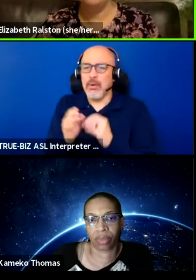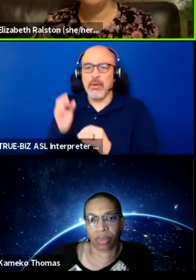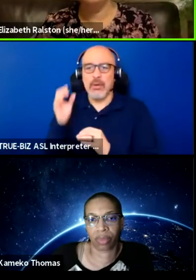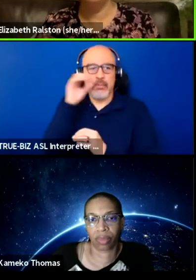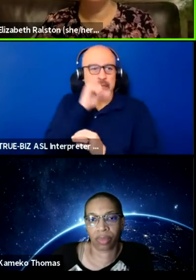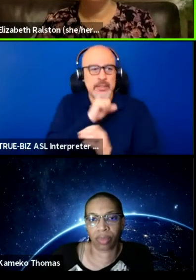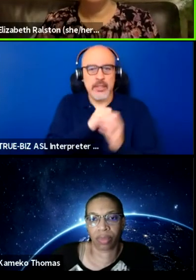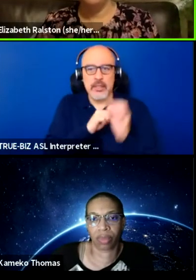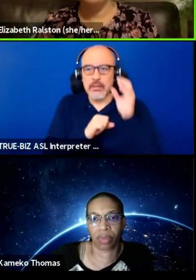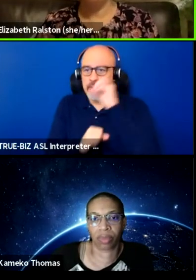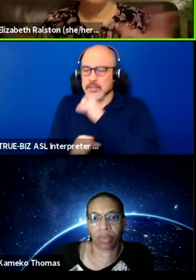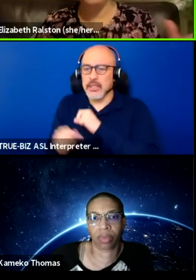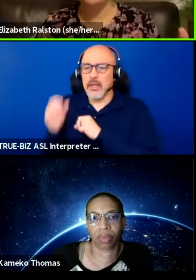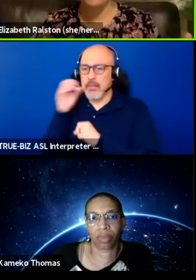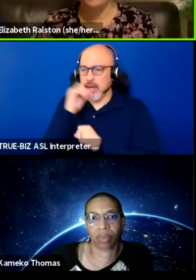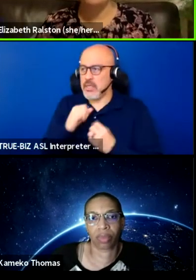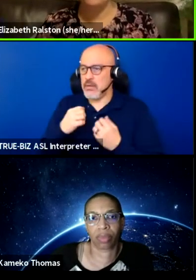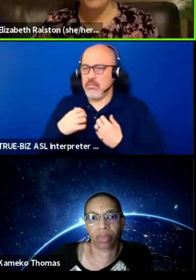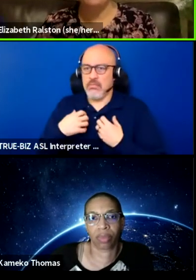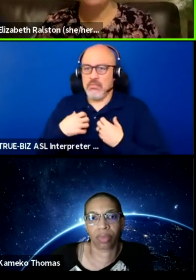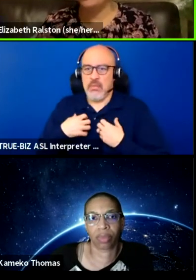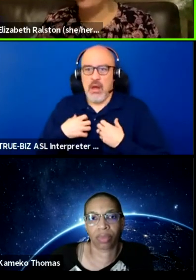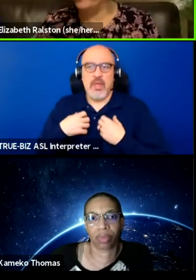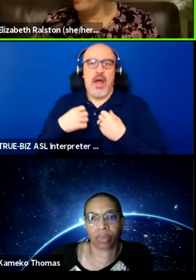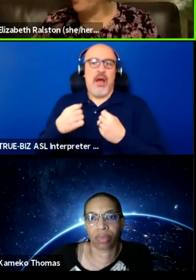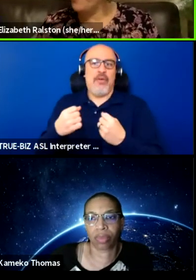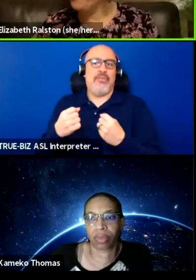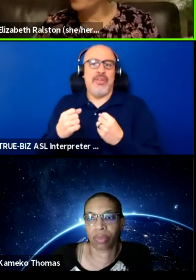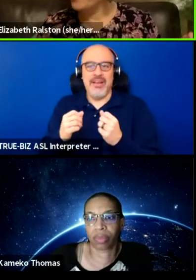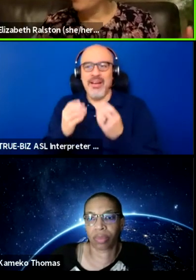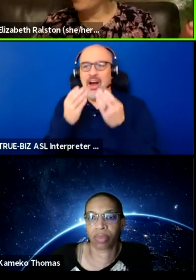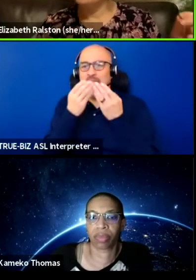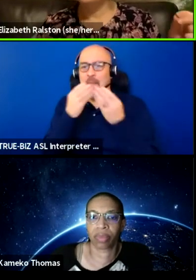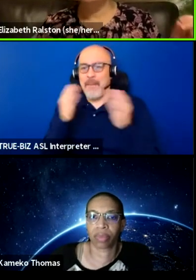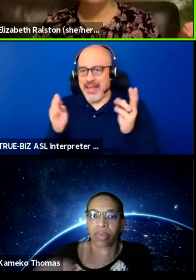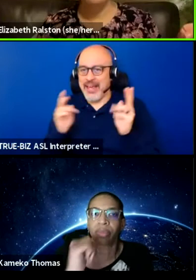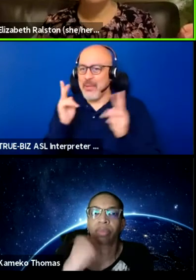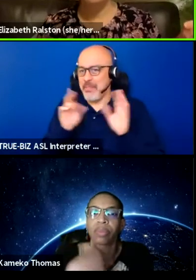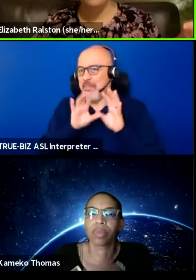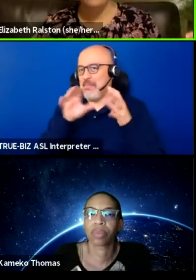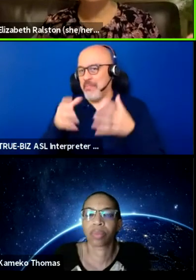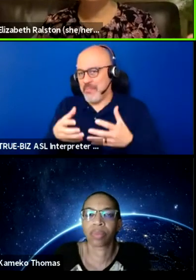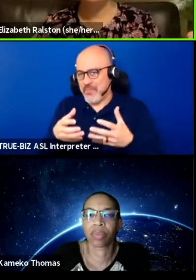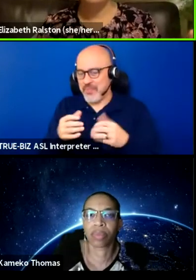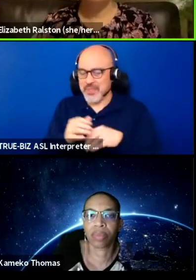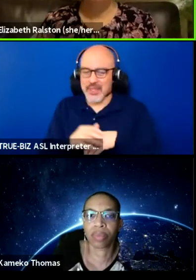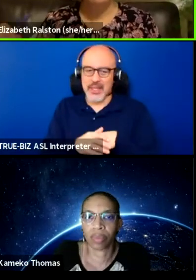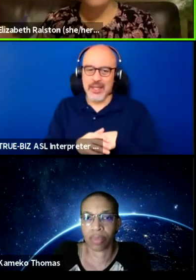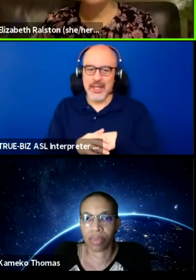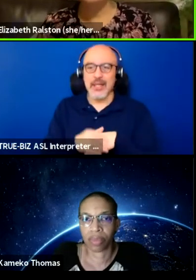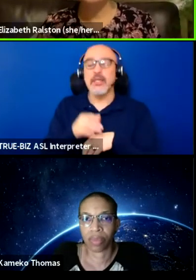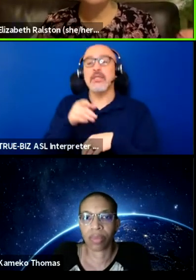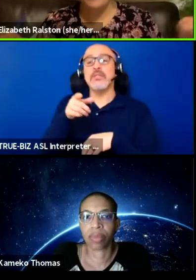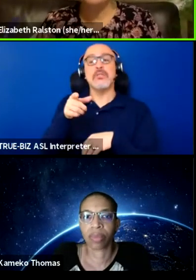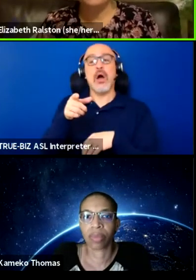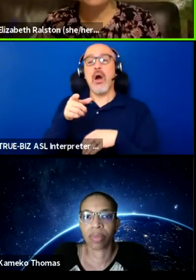of a large part of the population. And so you asked, well, how do you get captions?